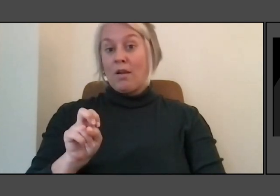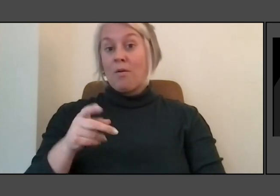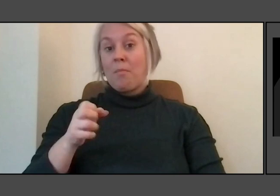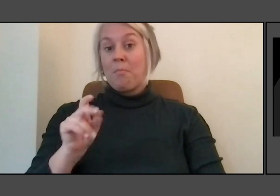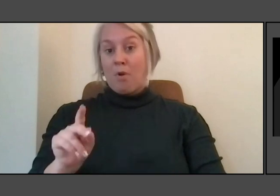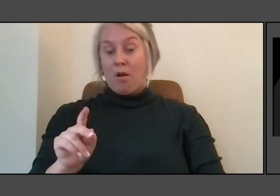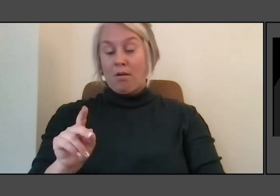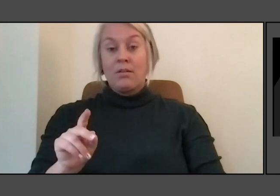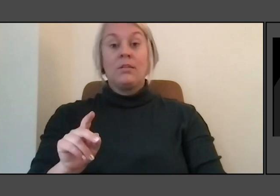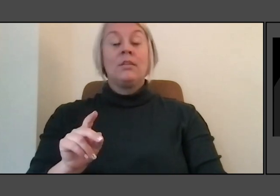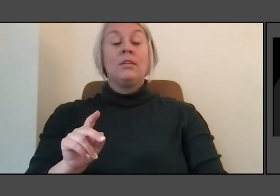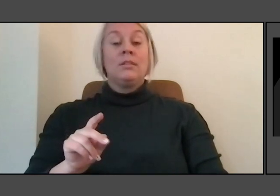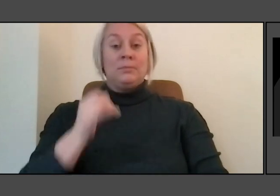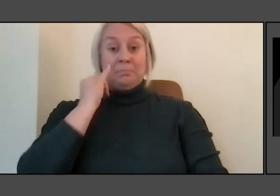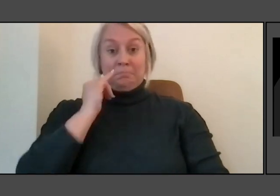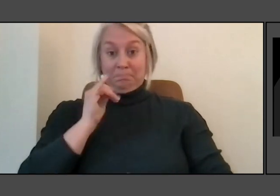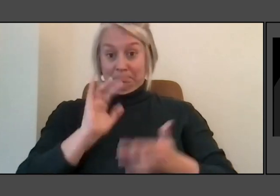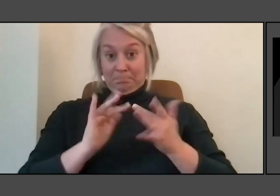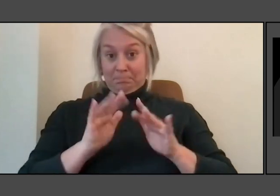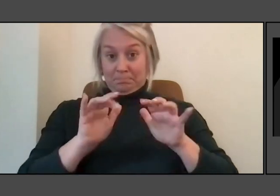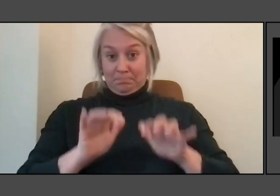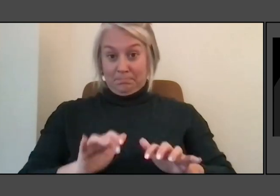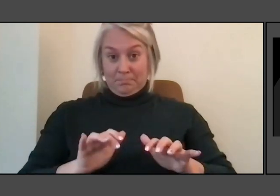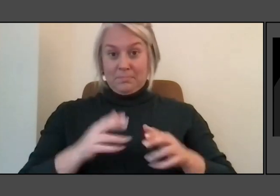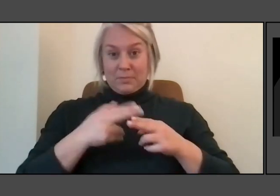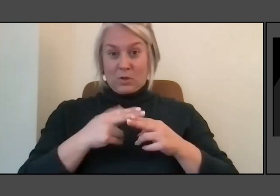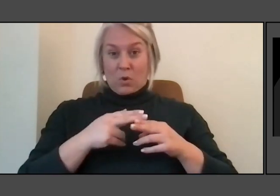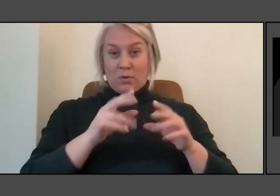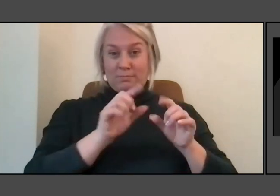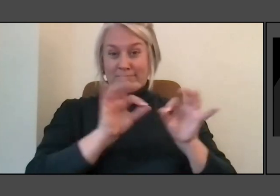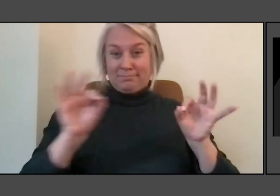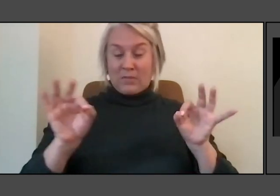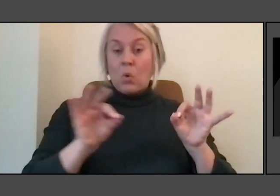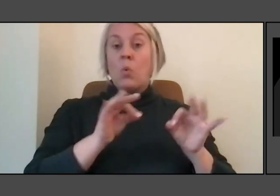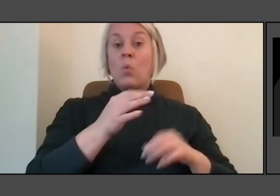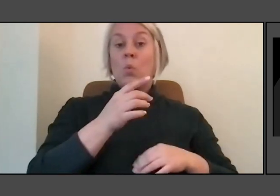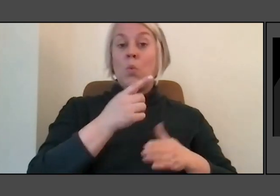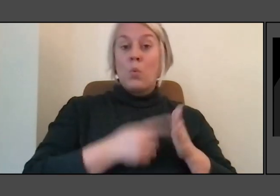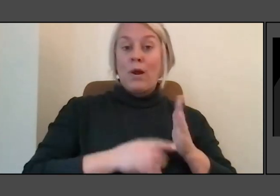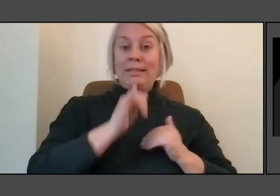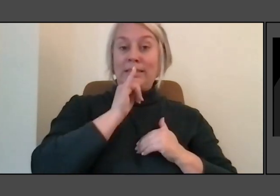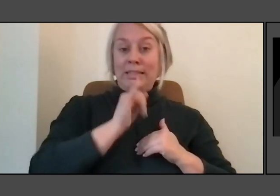You can explore an ecological history of the planet in timelines,